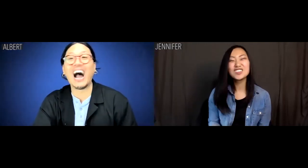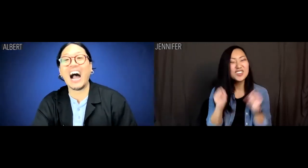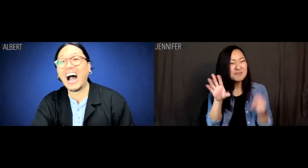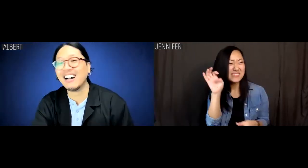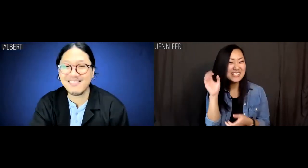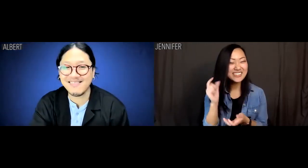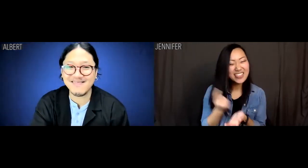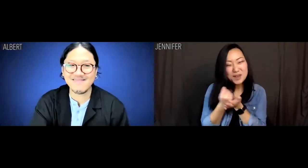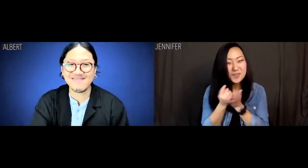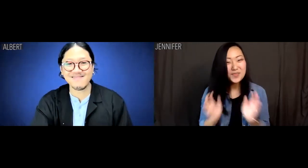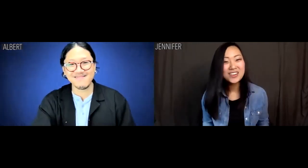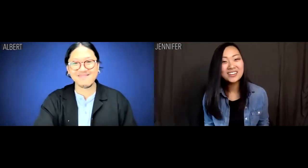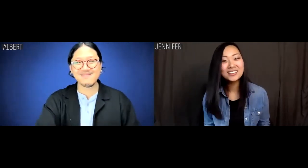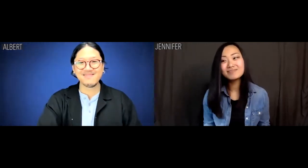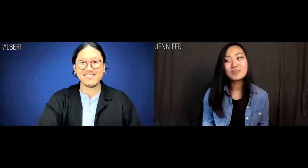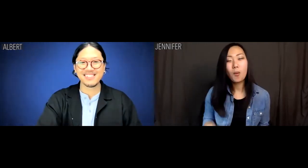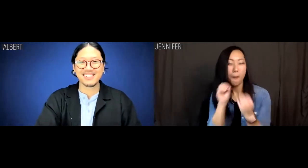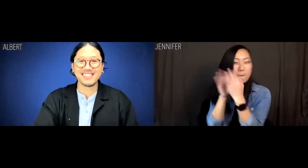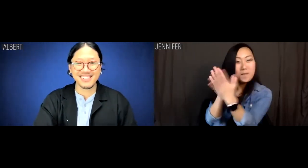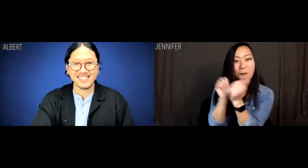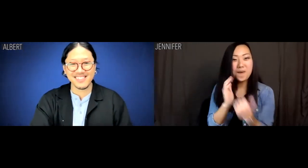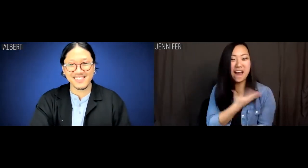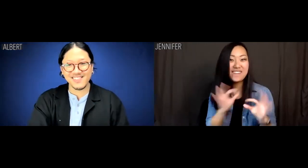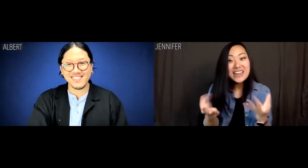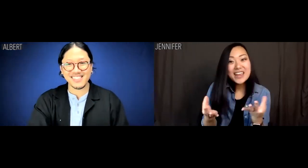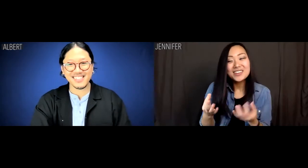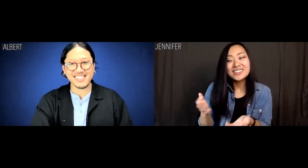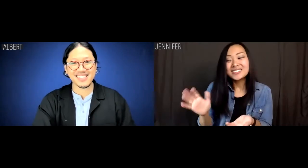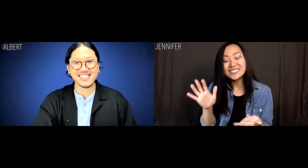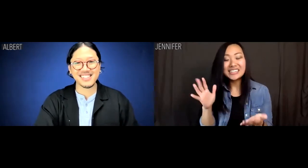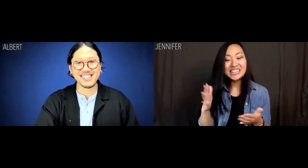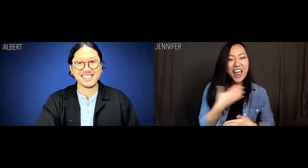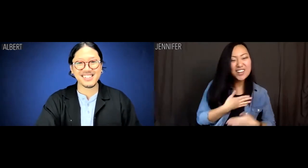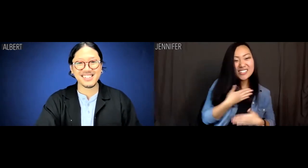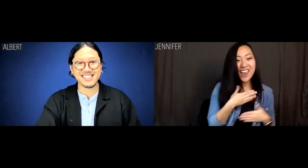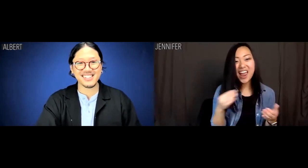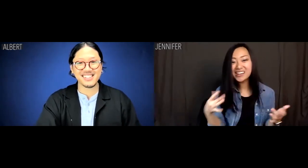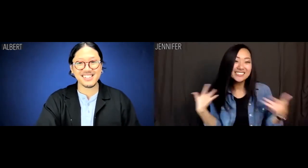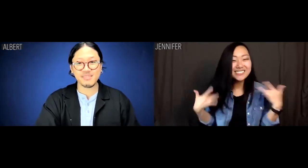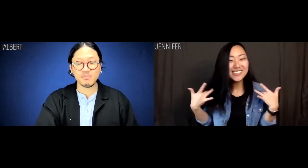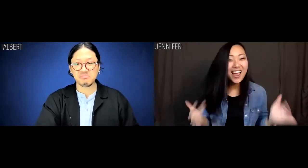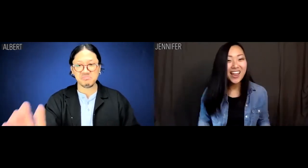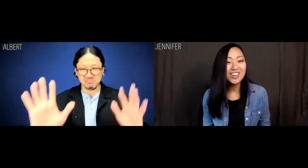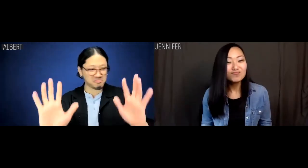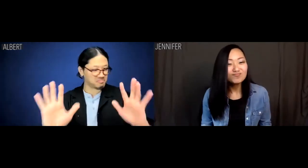Jennifer: This could be downright therapeutic. Instigating a fight with our family sounds like a full and satisfying evening of entertainment.